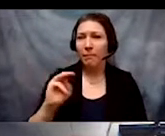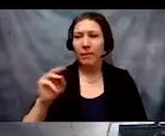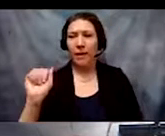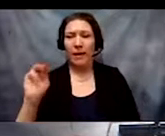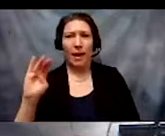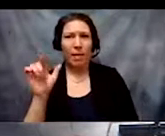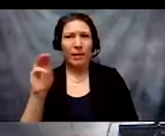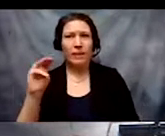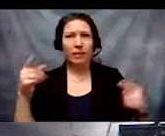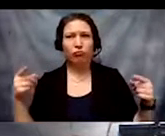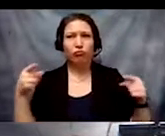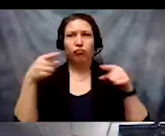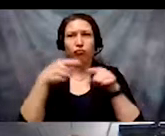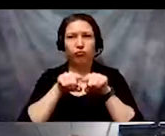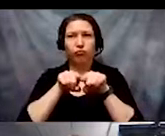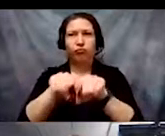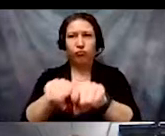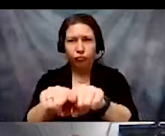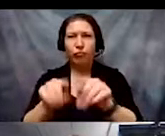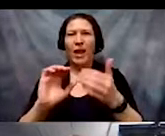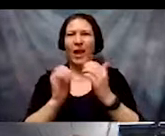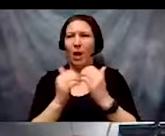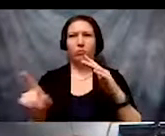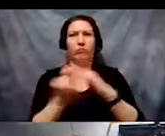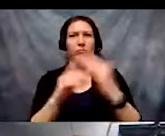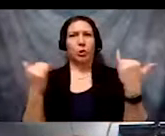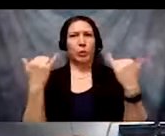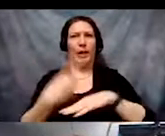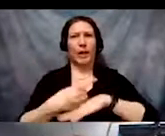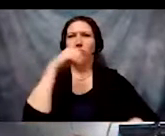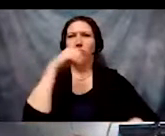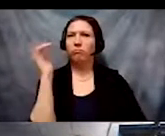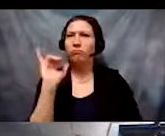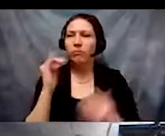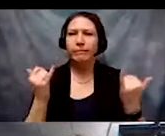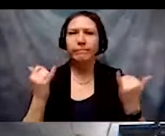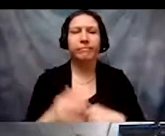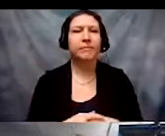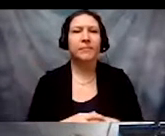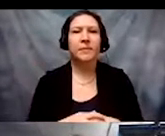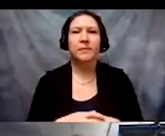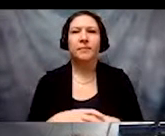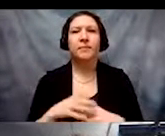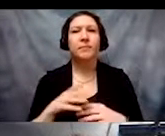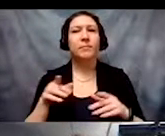And how that carries into today's modern systems. He explains how these two interconnected systems